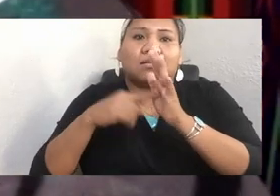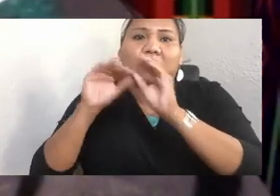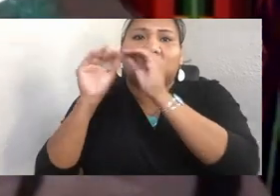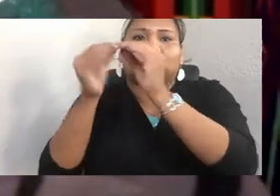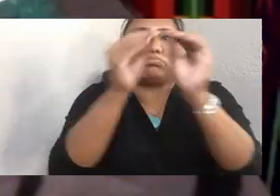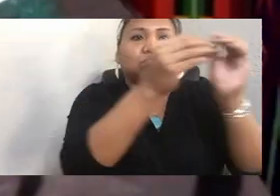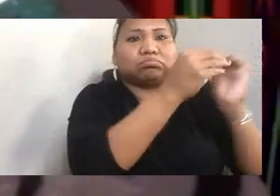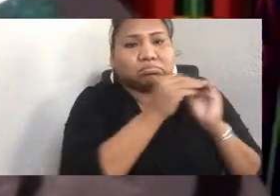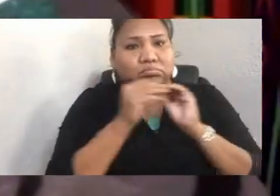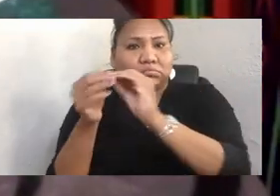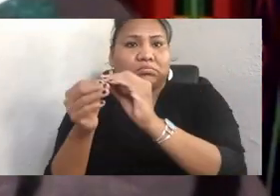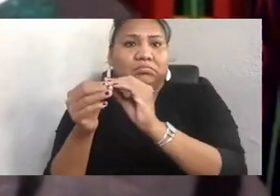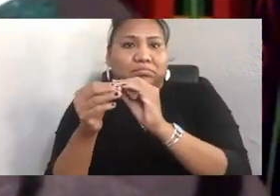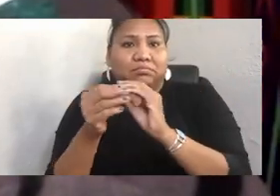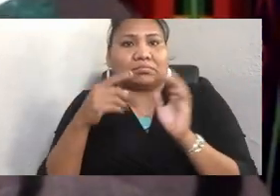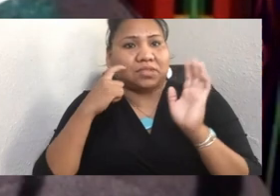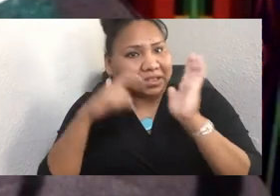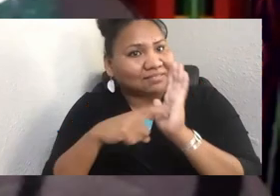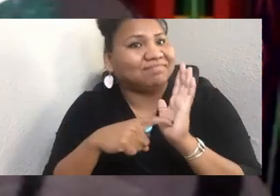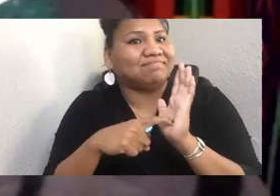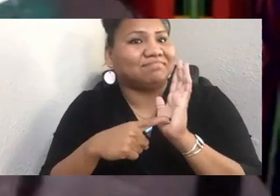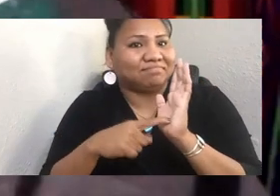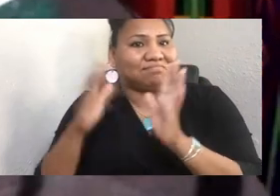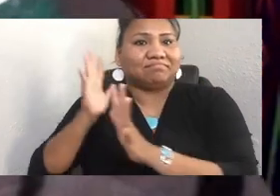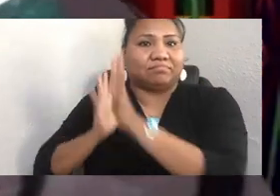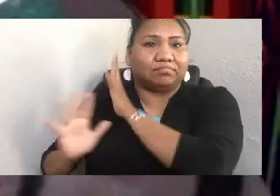the past, present and future of Native people of Coast Salish